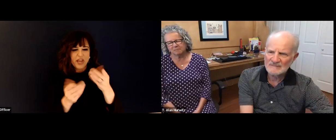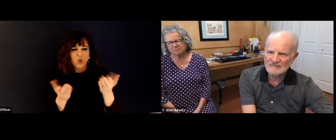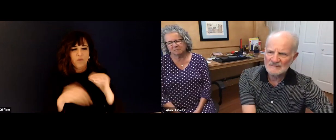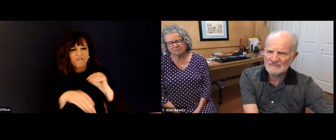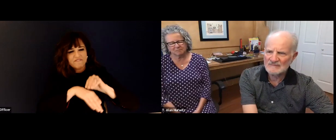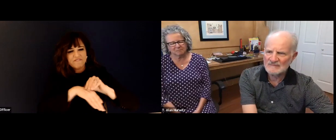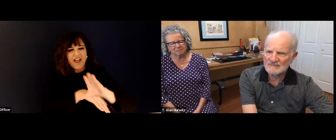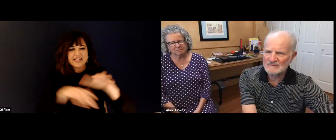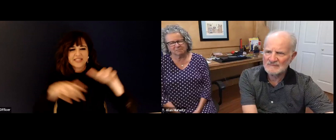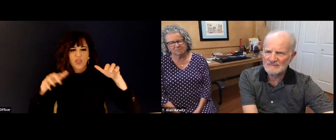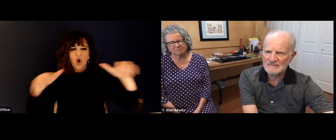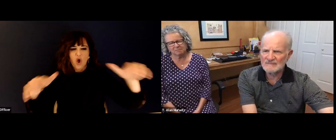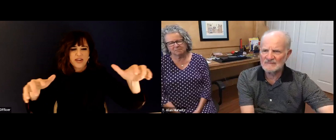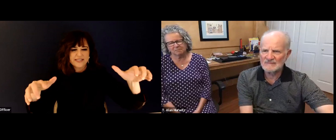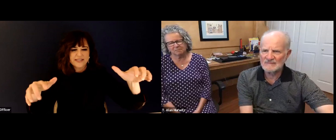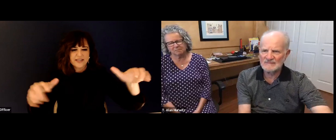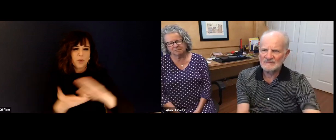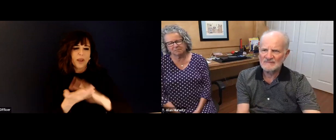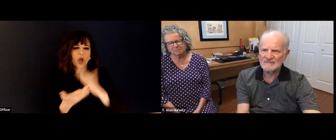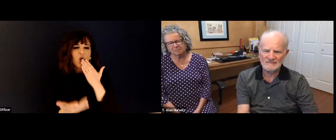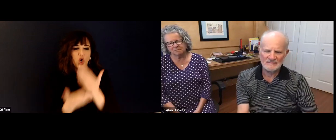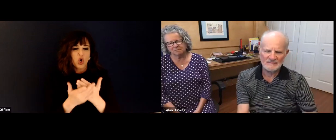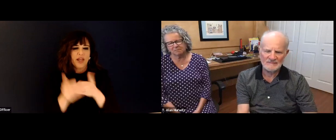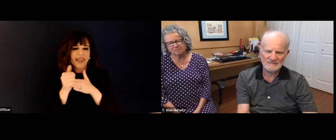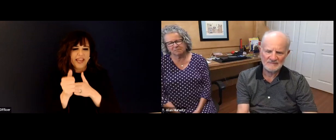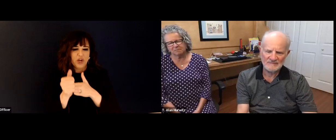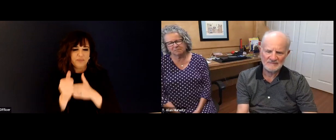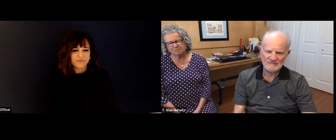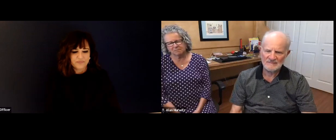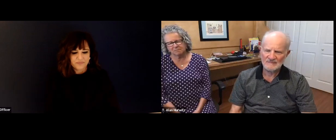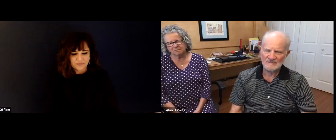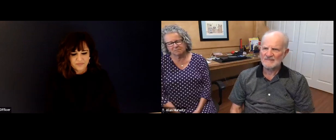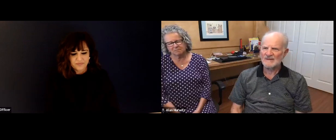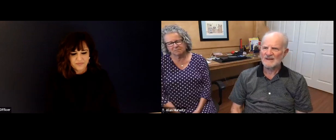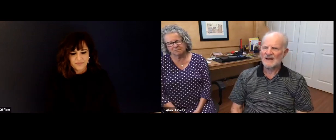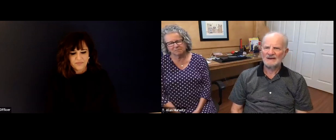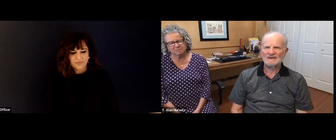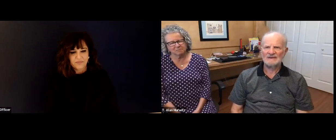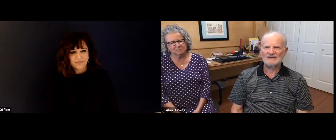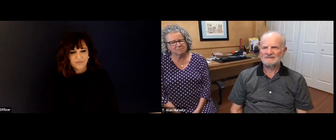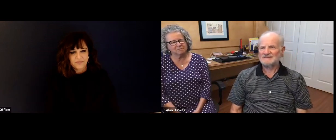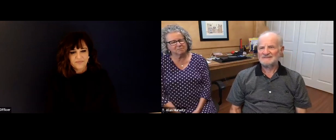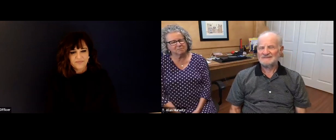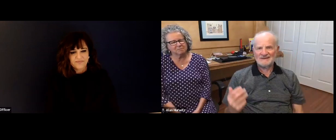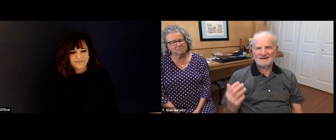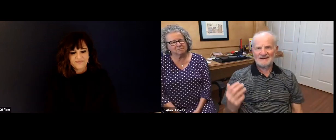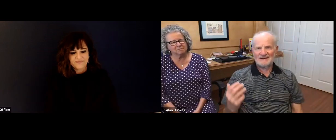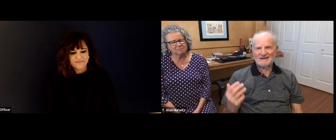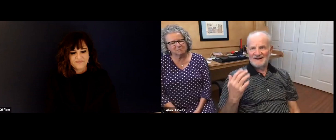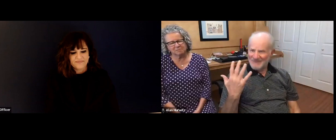So what are the five most amazing tips for a leader? Like